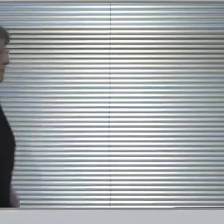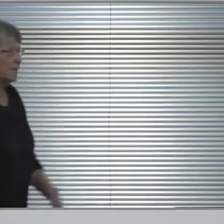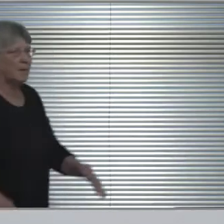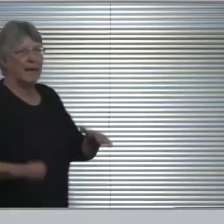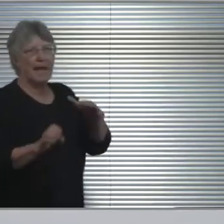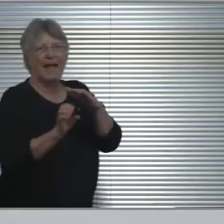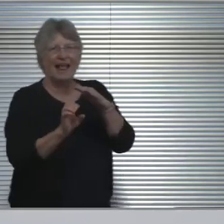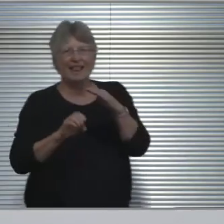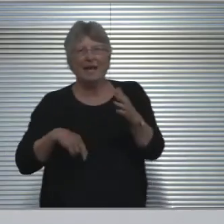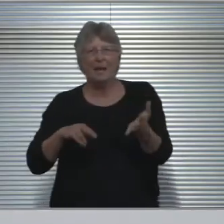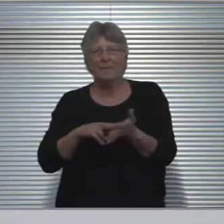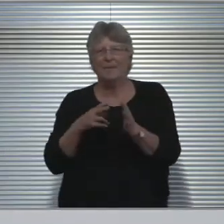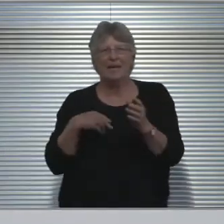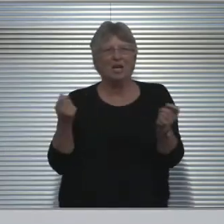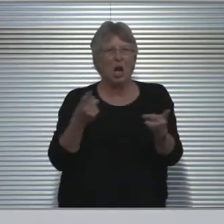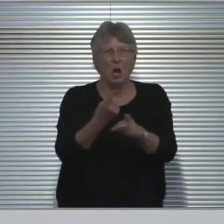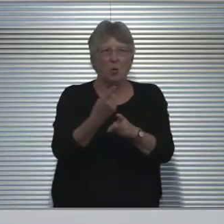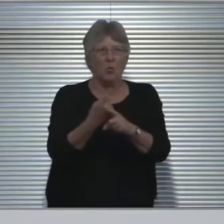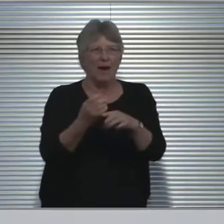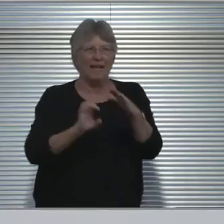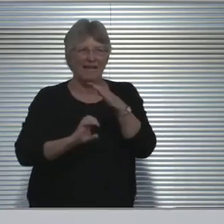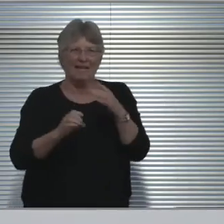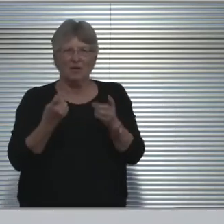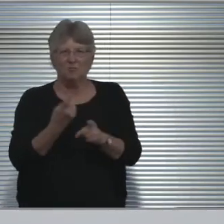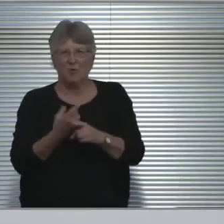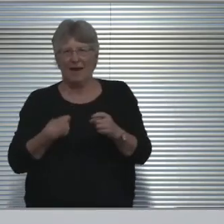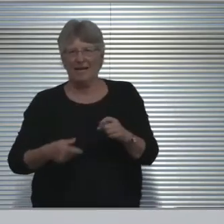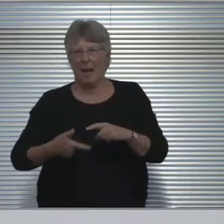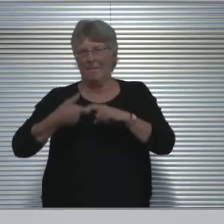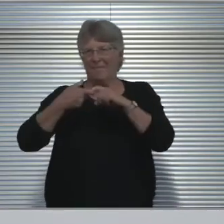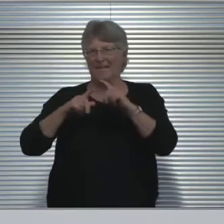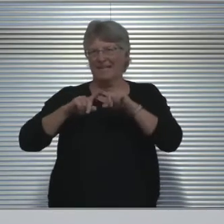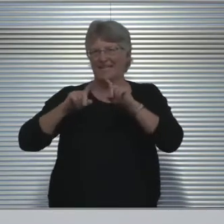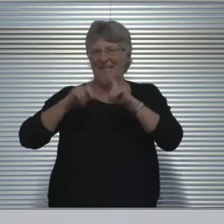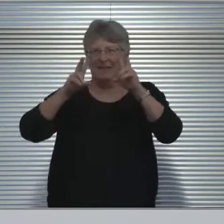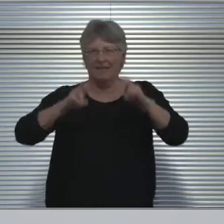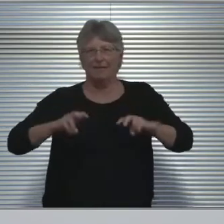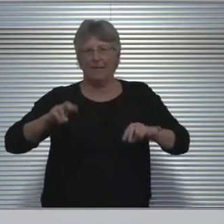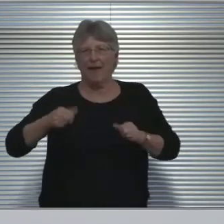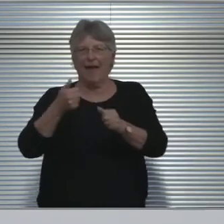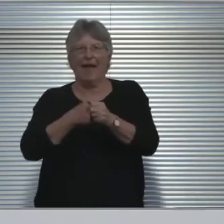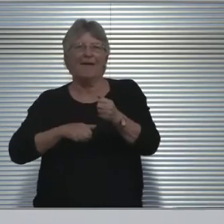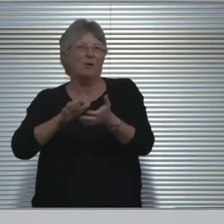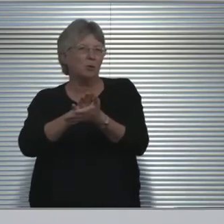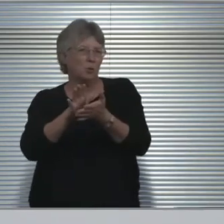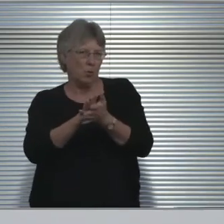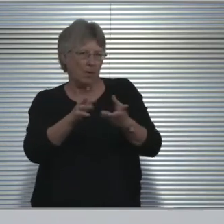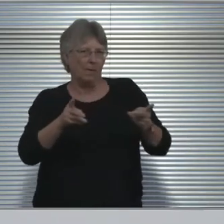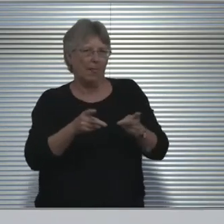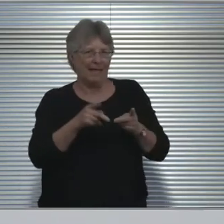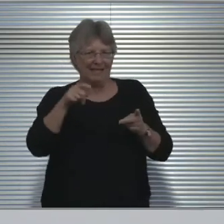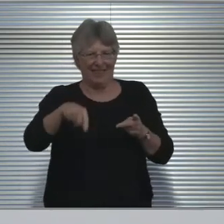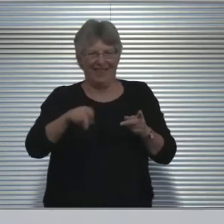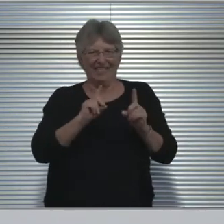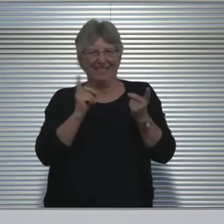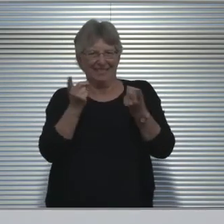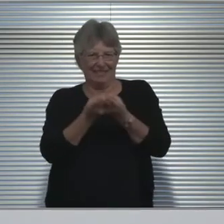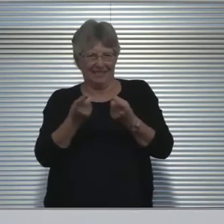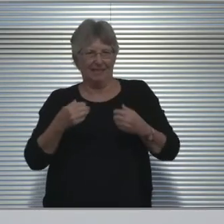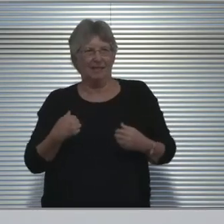'cause I can tell you right now we have pending assessments at each school site in this district. And we gotta get back to work